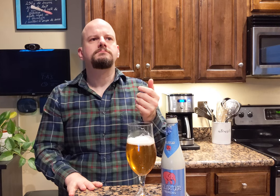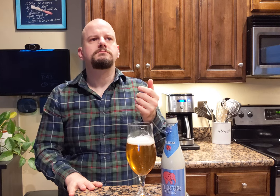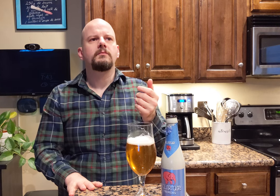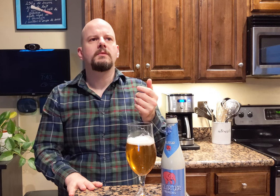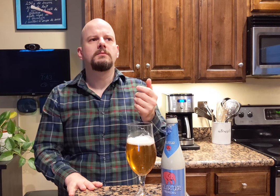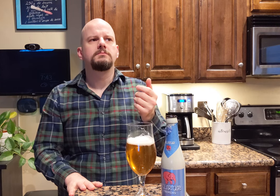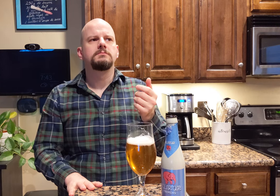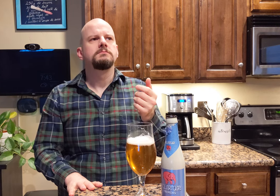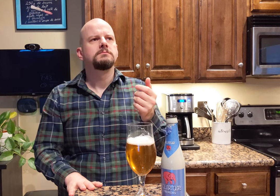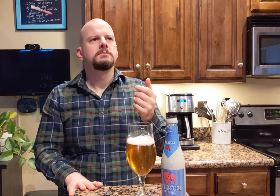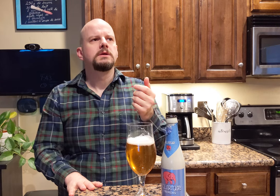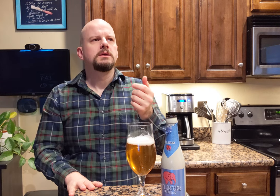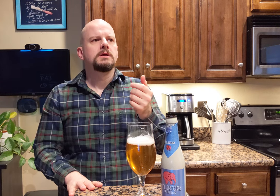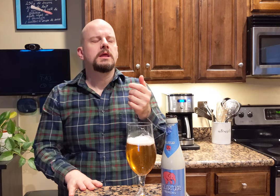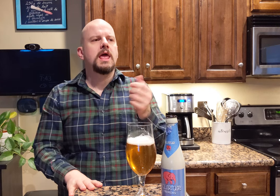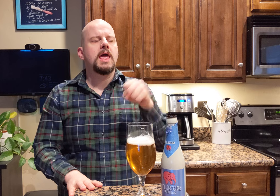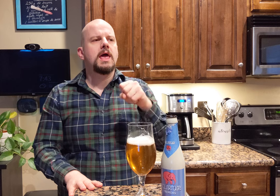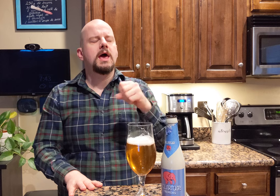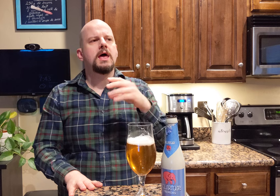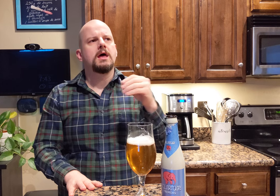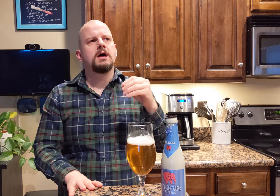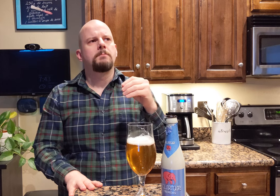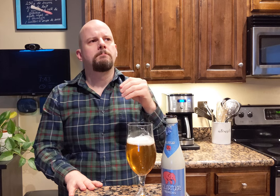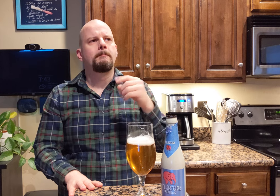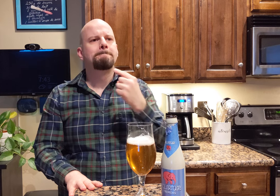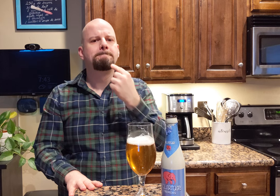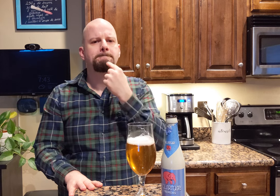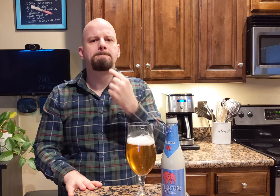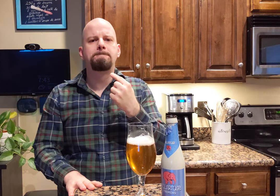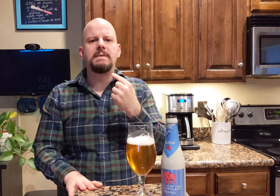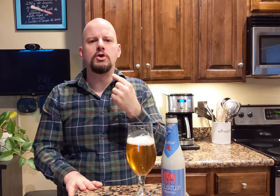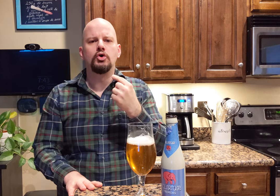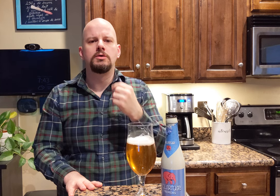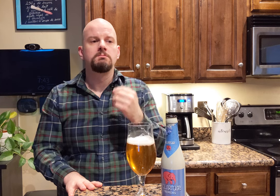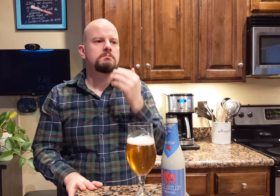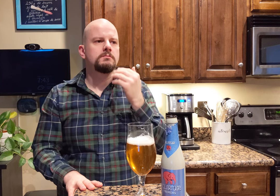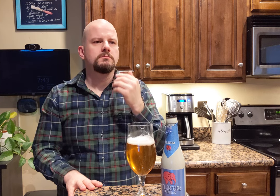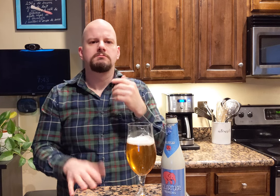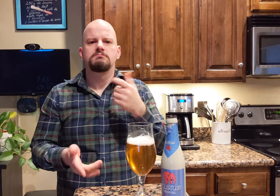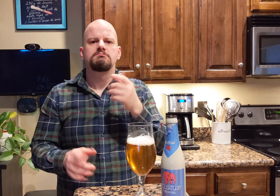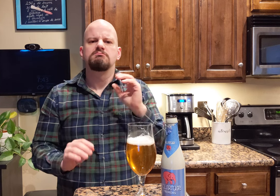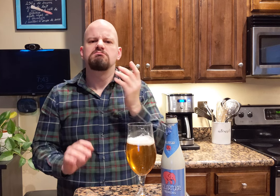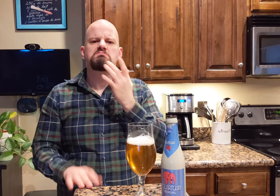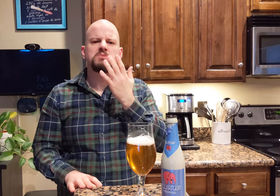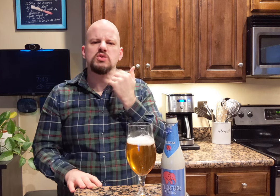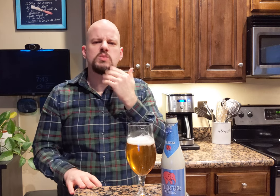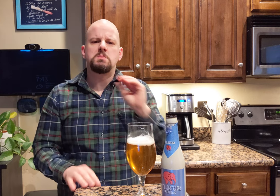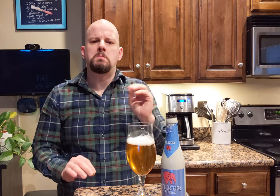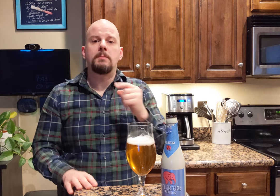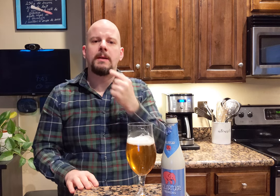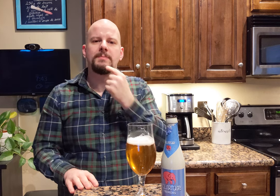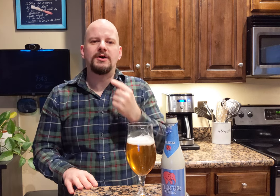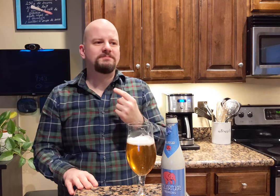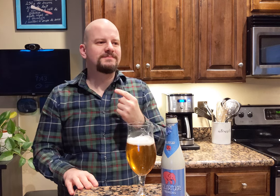It's not that sweet but it's bitter.